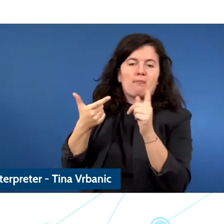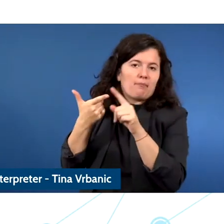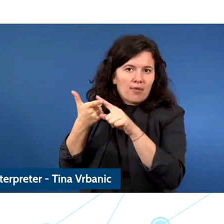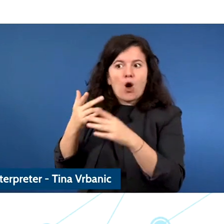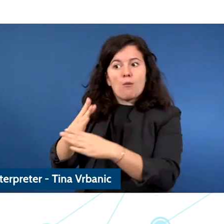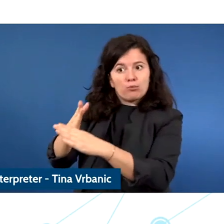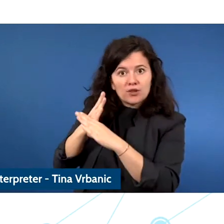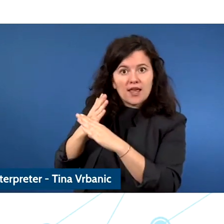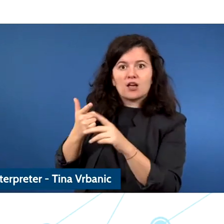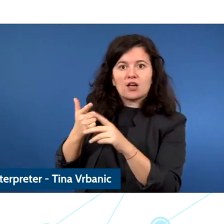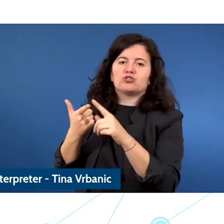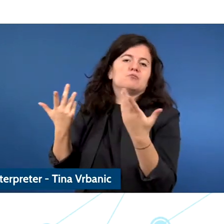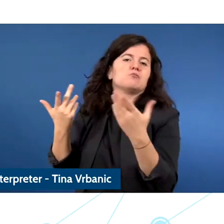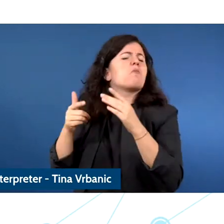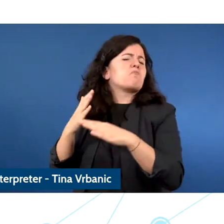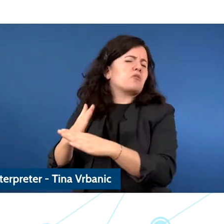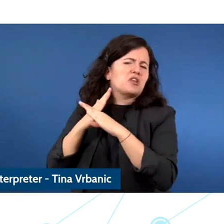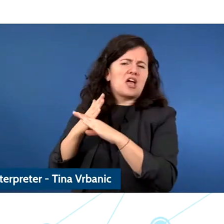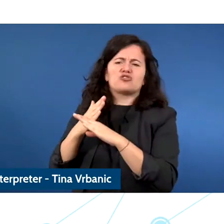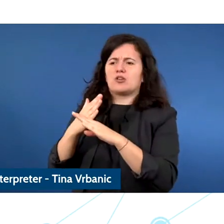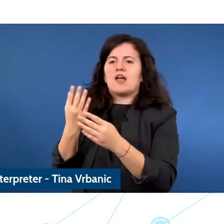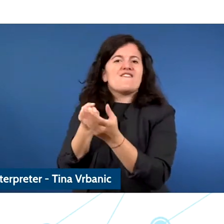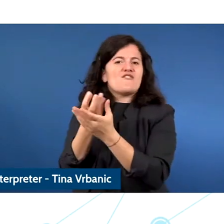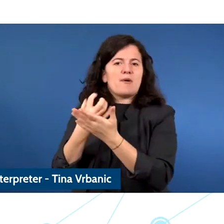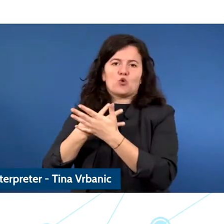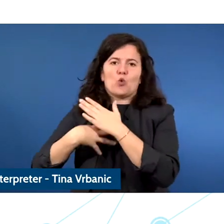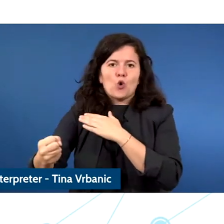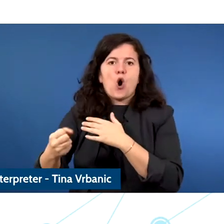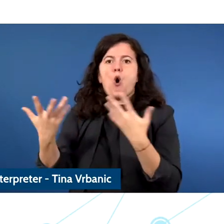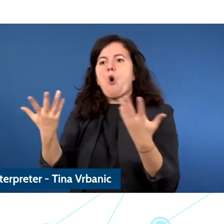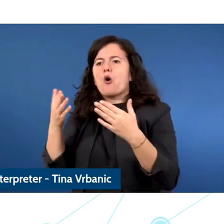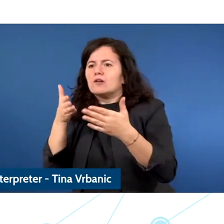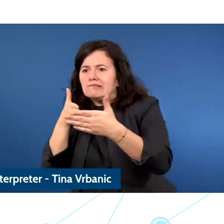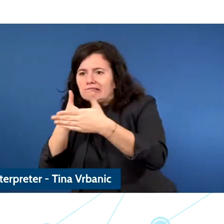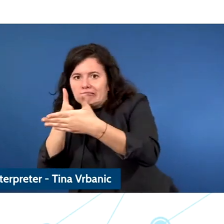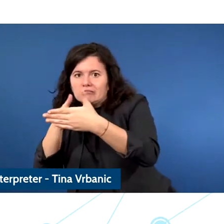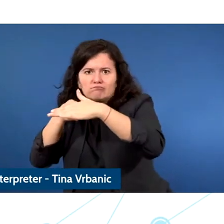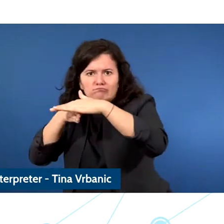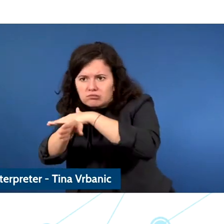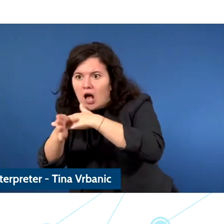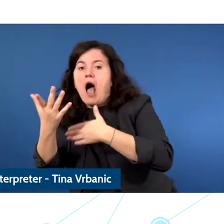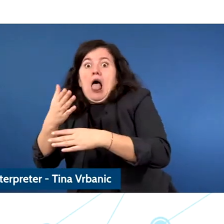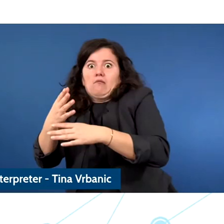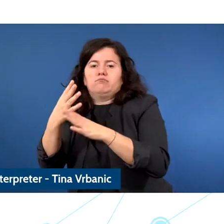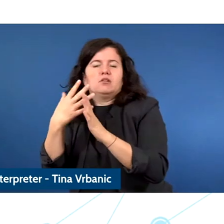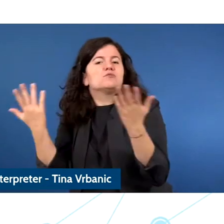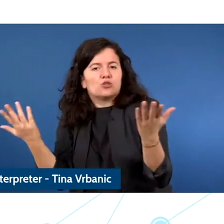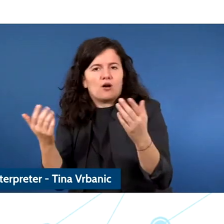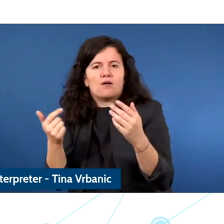and activities online child exploitation and abution and privacy issues.